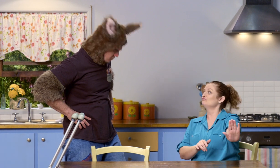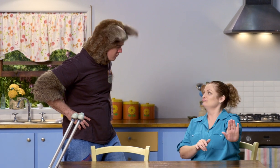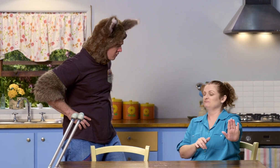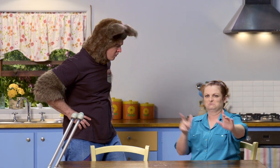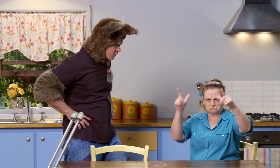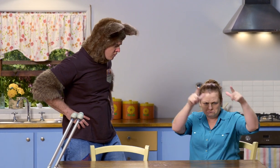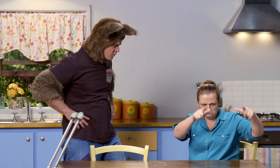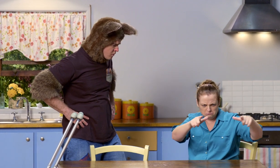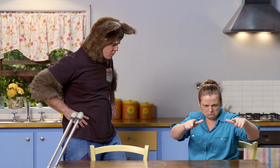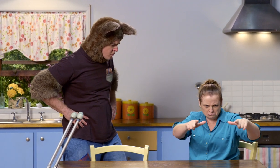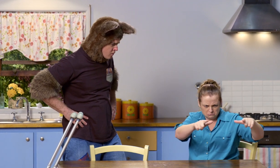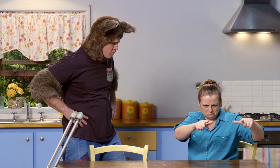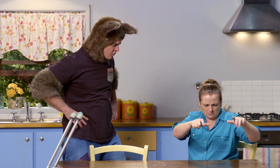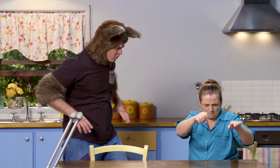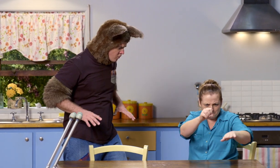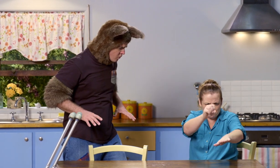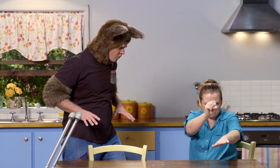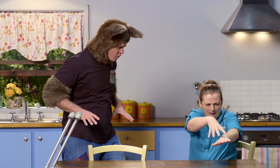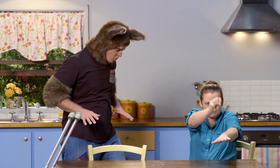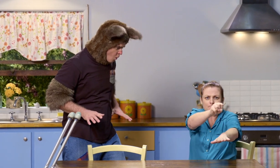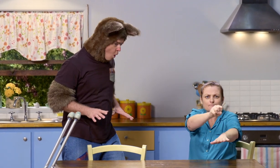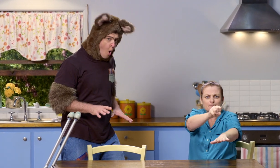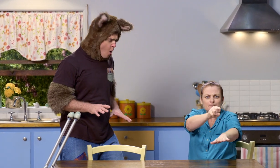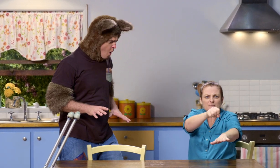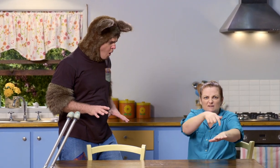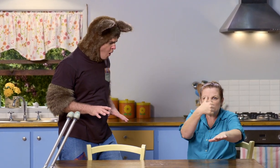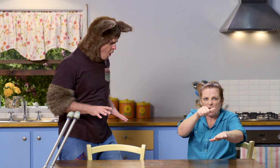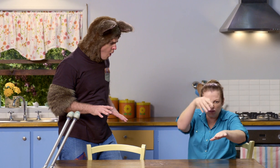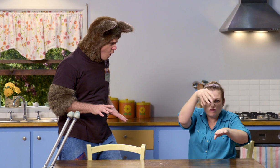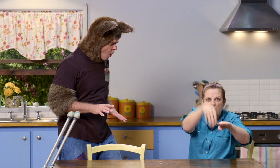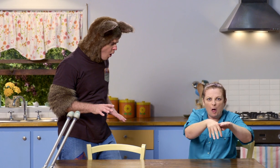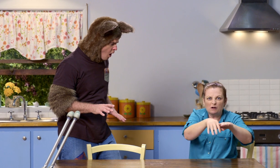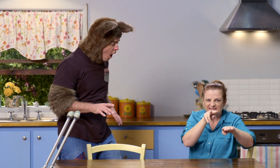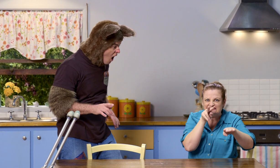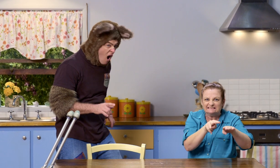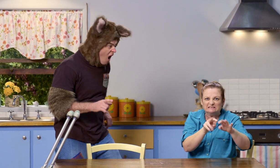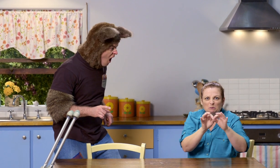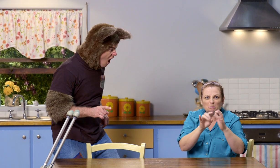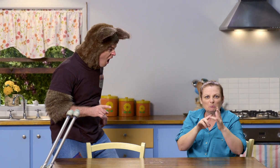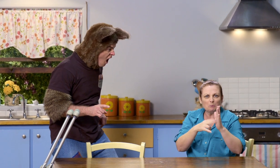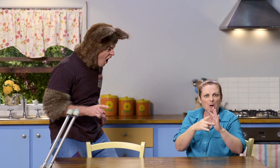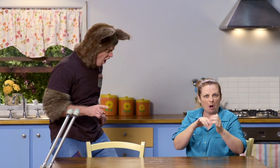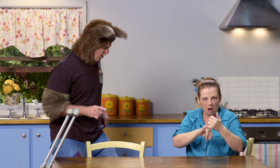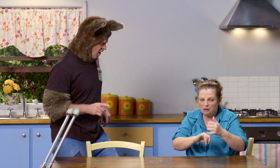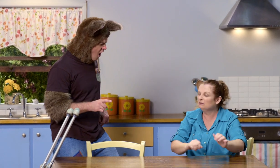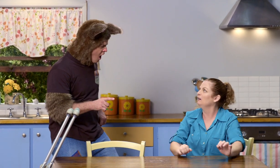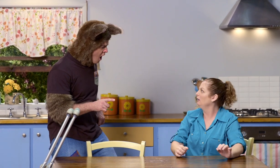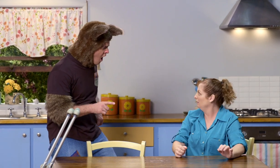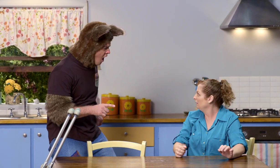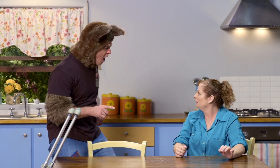and they got this special X-ray machine and it took a photo, and you can see all the bones in my foot. Wow!